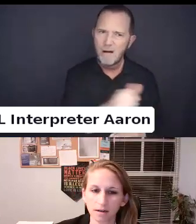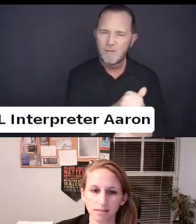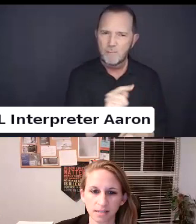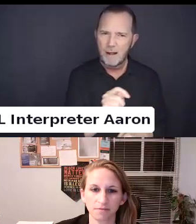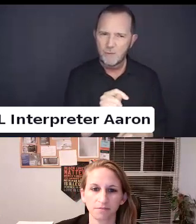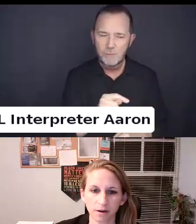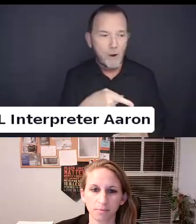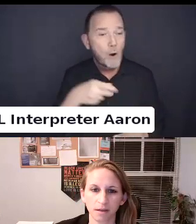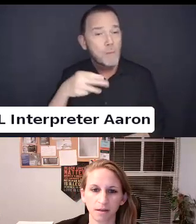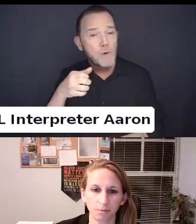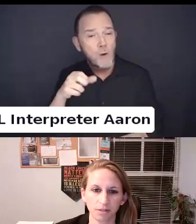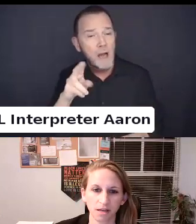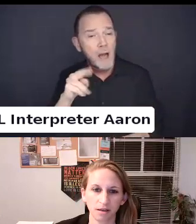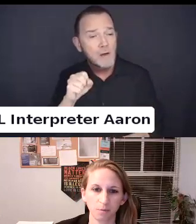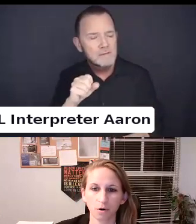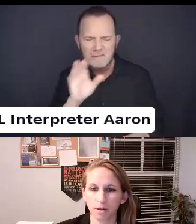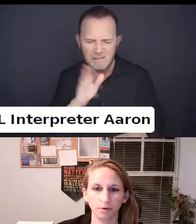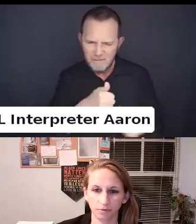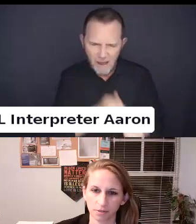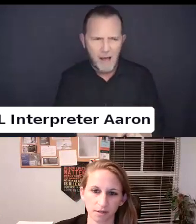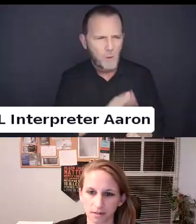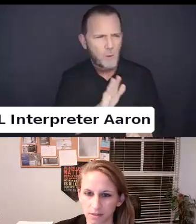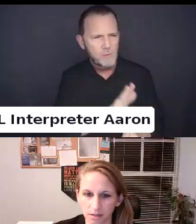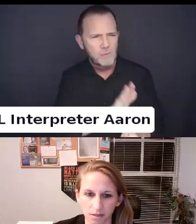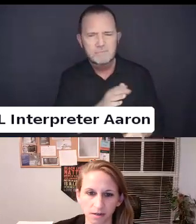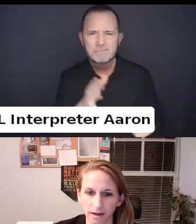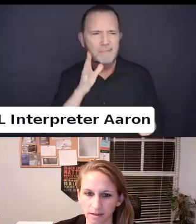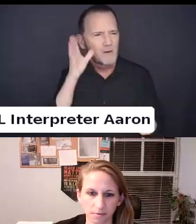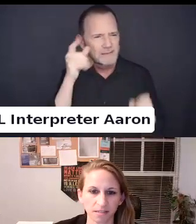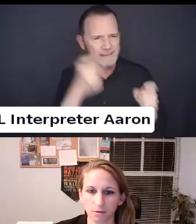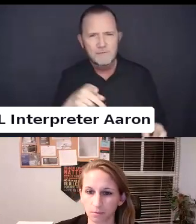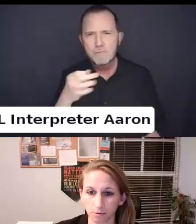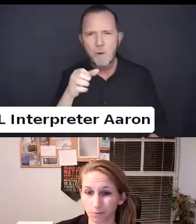created an unsafe environment in which they were not able to focus on education and academics.